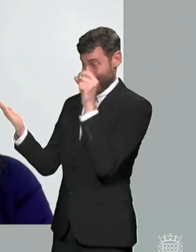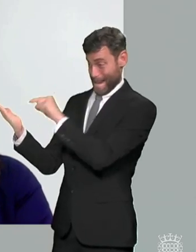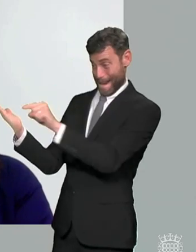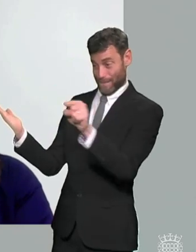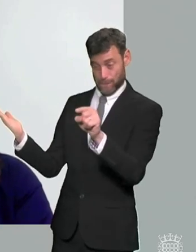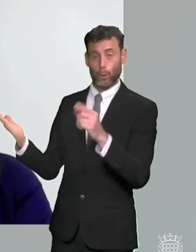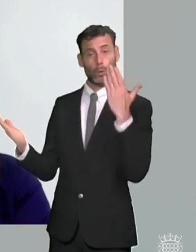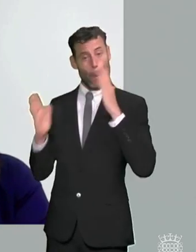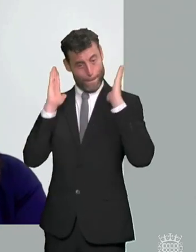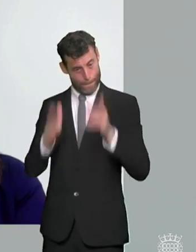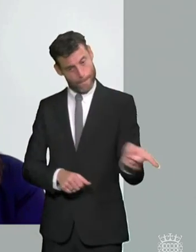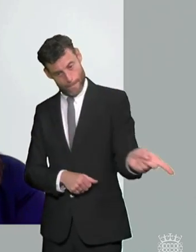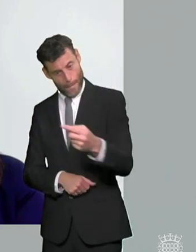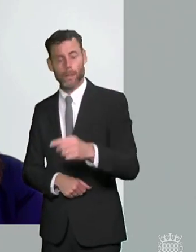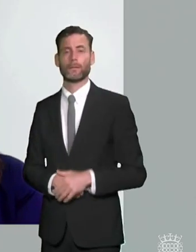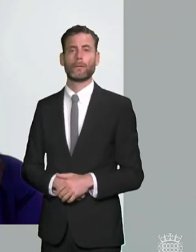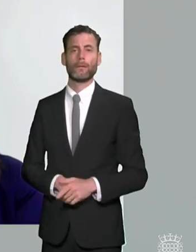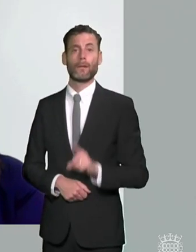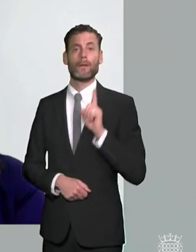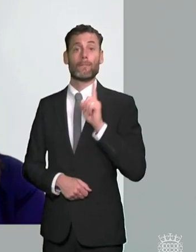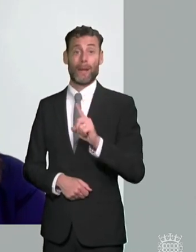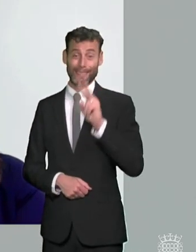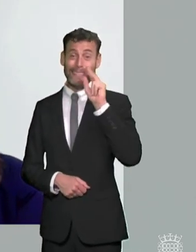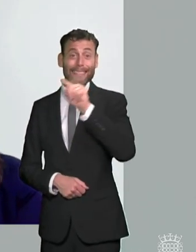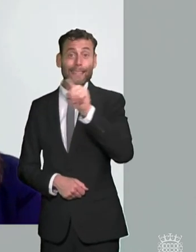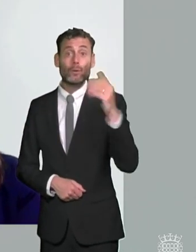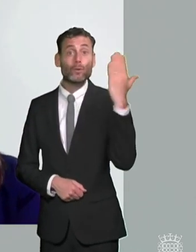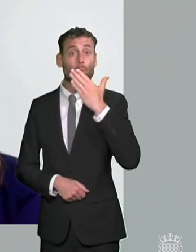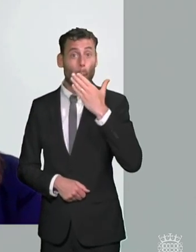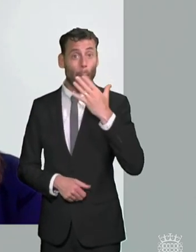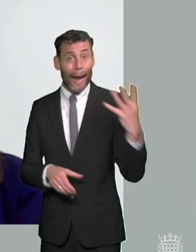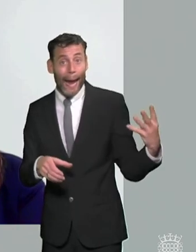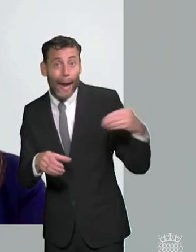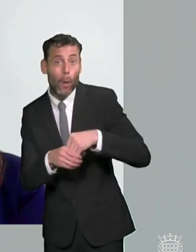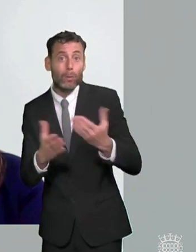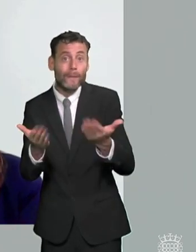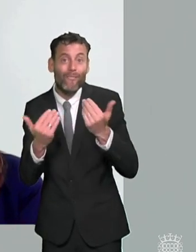actually mainstream schools frequently aren't inclusive and and many are not ready to take